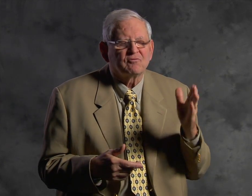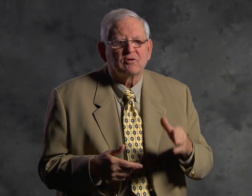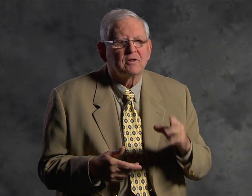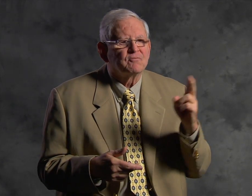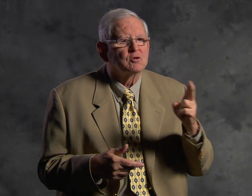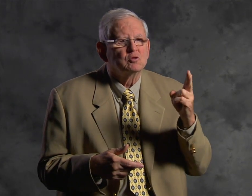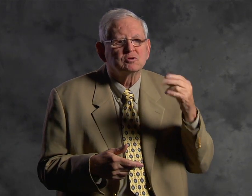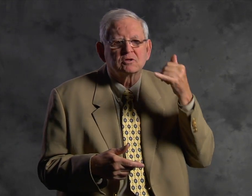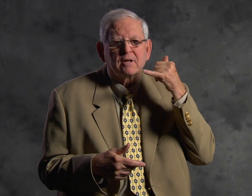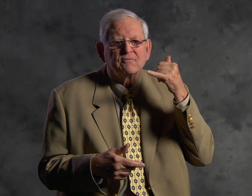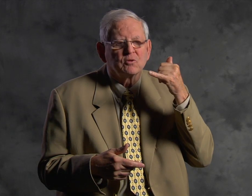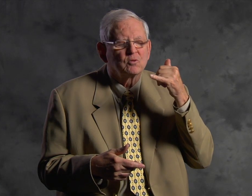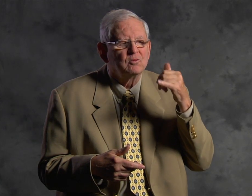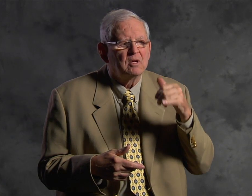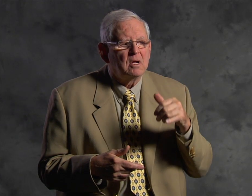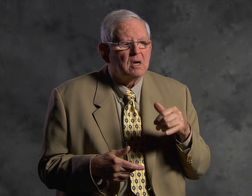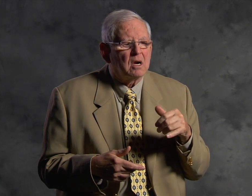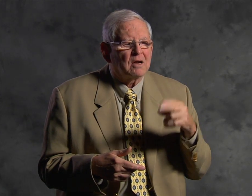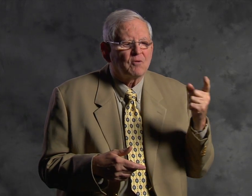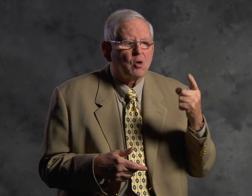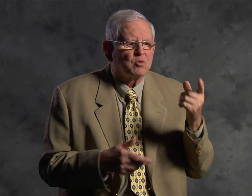taylor: all my life i had not used the telephone.